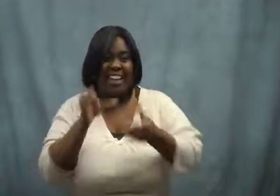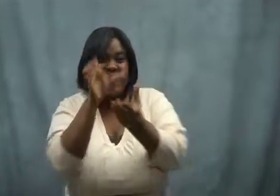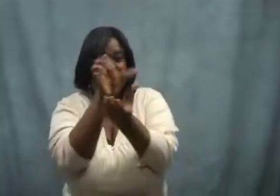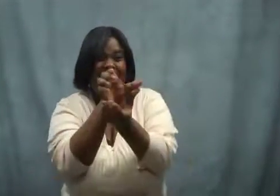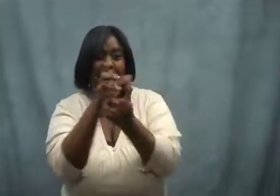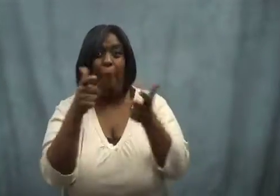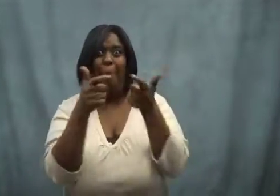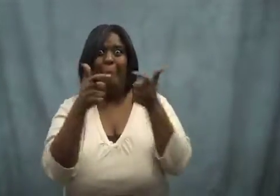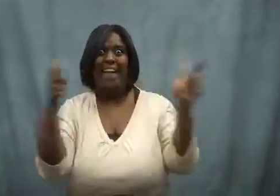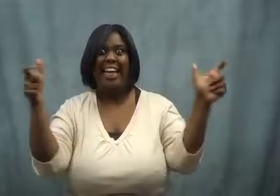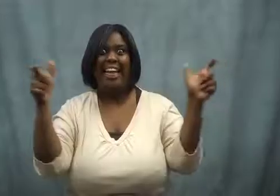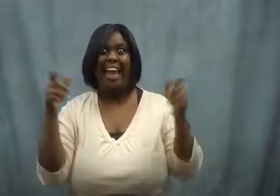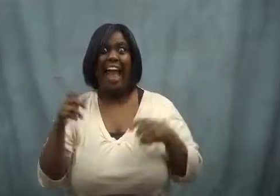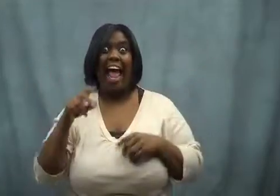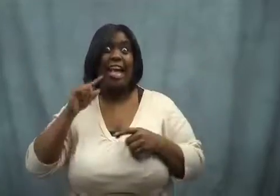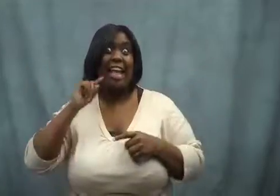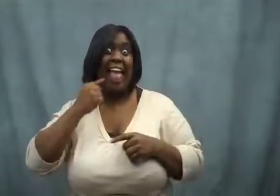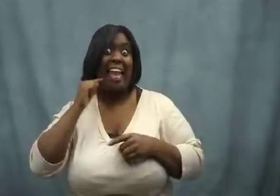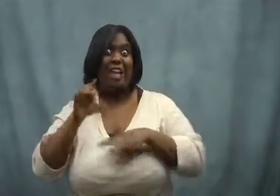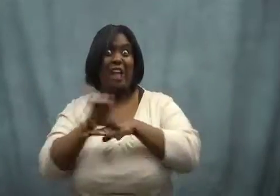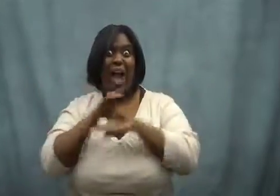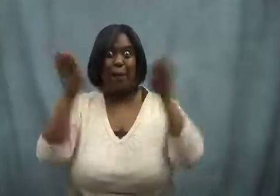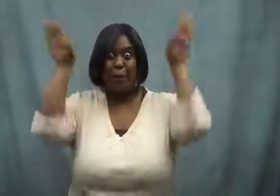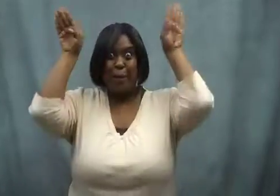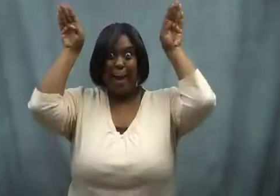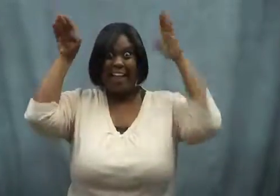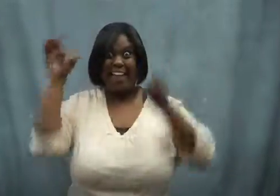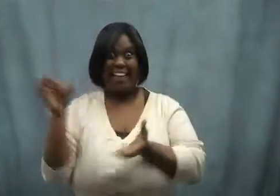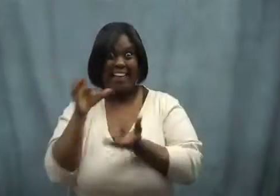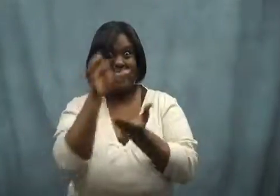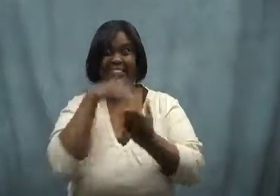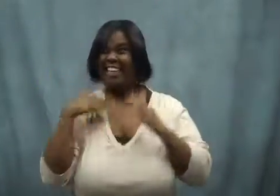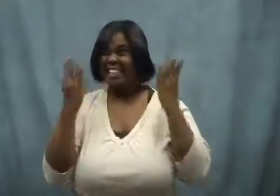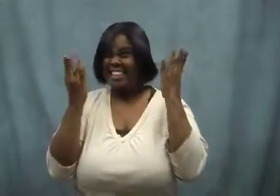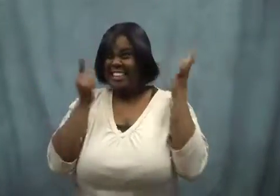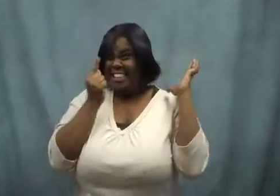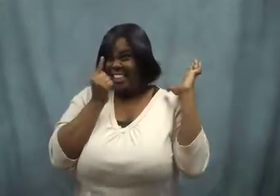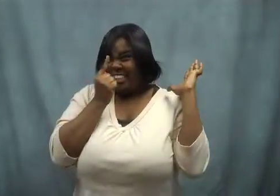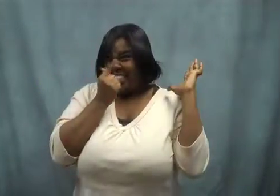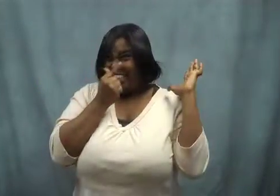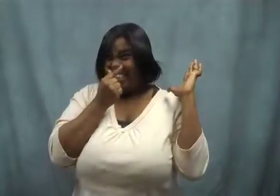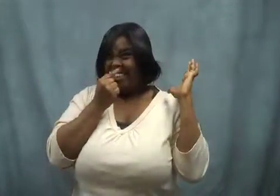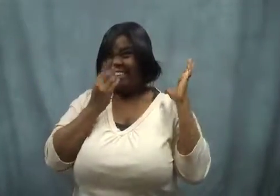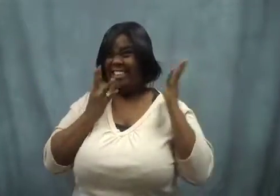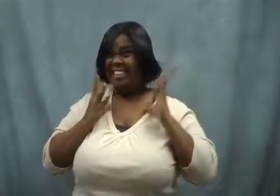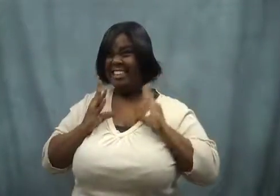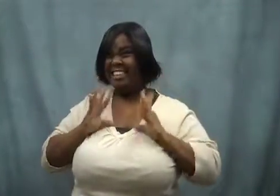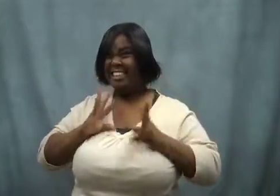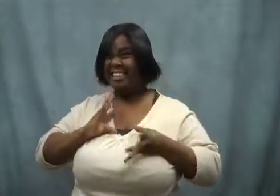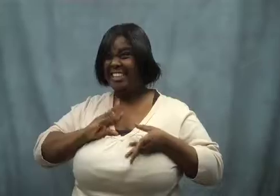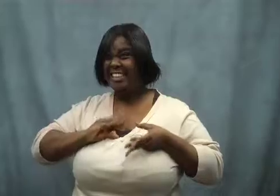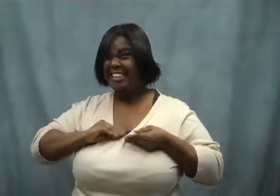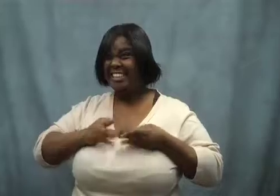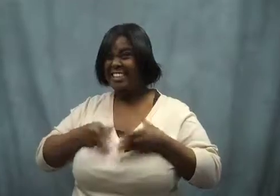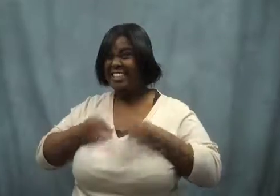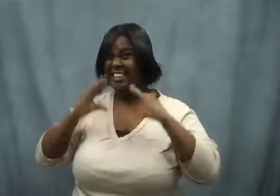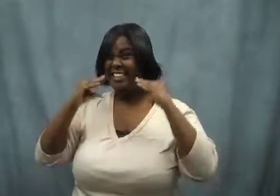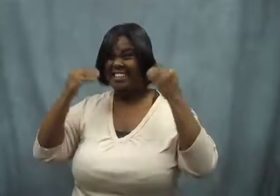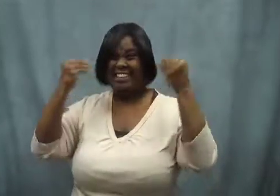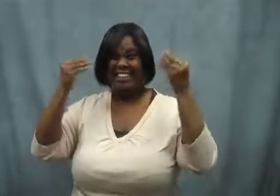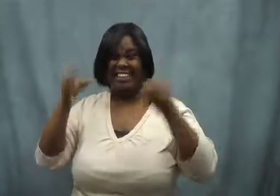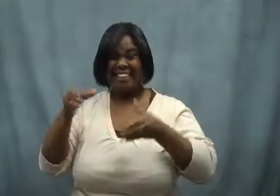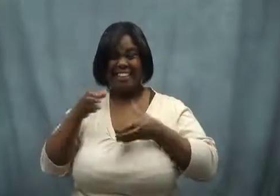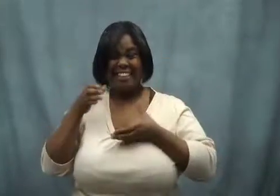I was given a big chocolate bunny. My rage dissipated as I stifled it.